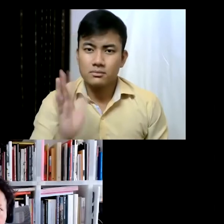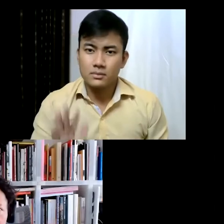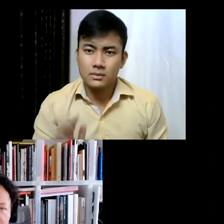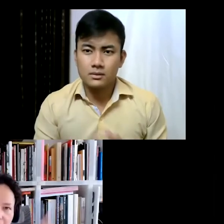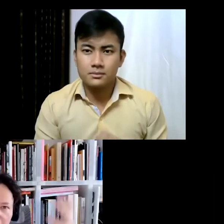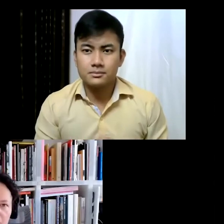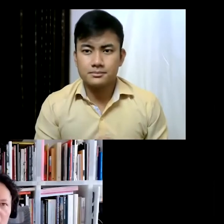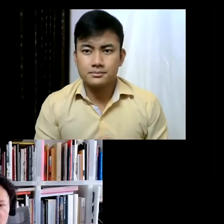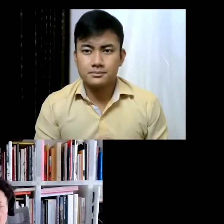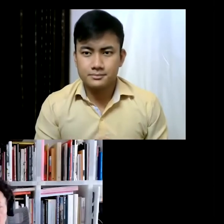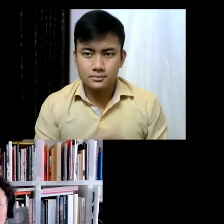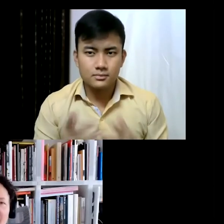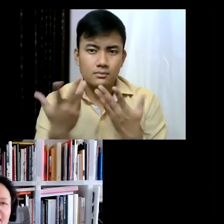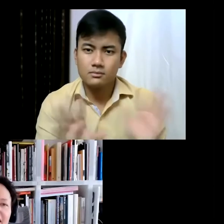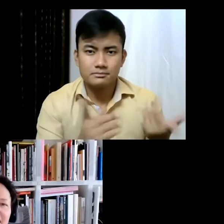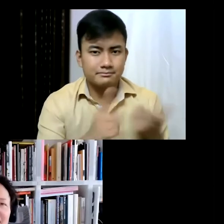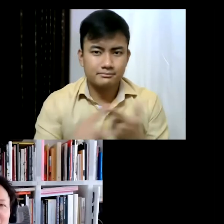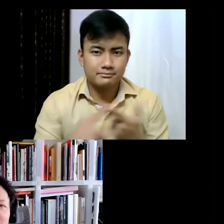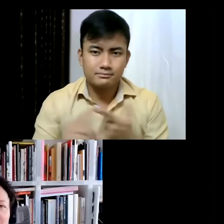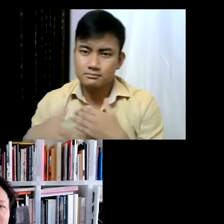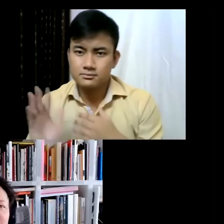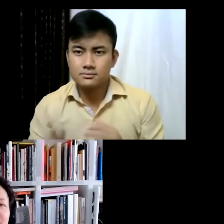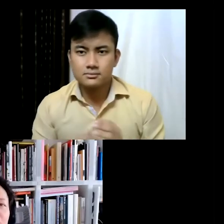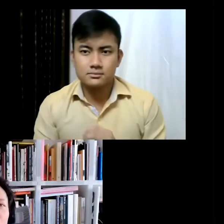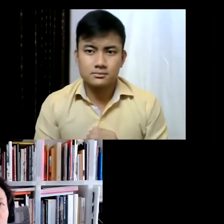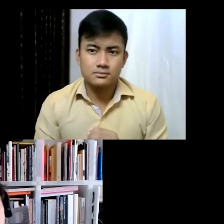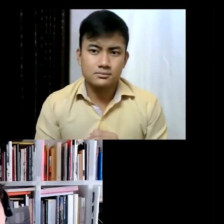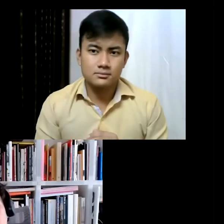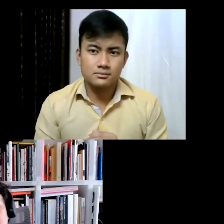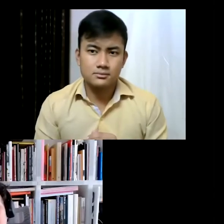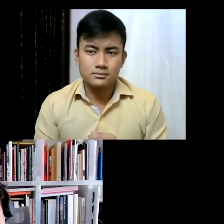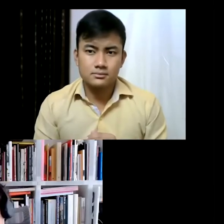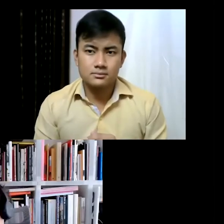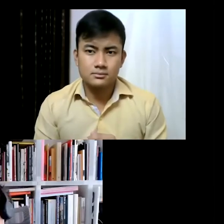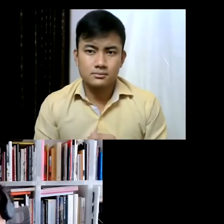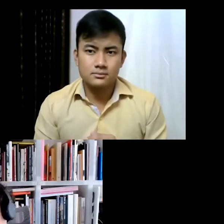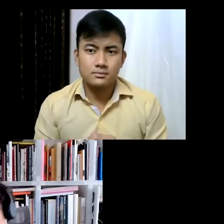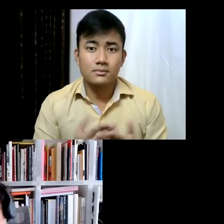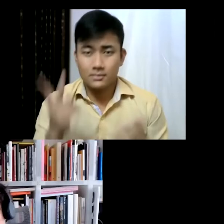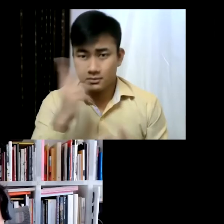or whatever bronze monuments of man everywhere in the city... so it was also nice to be able to